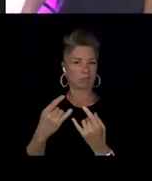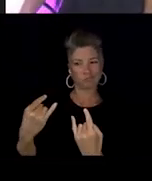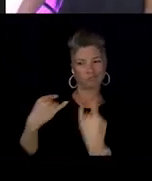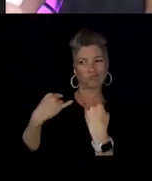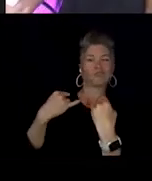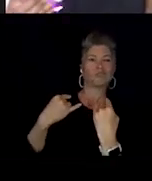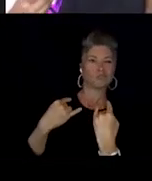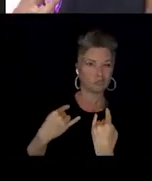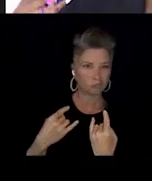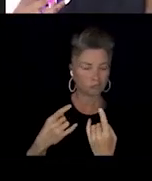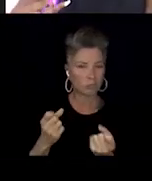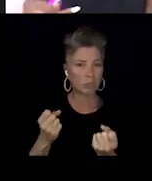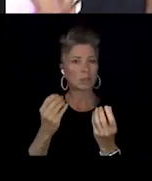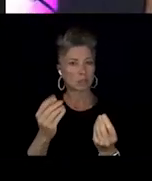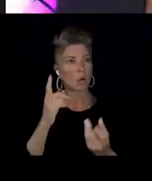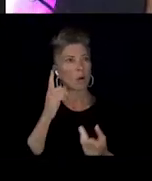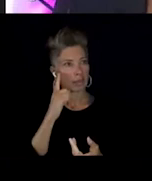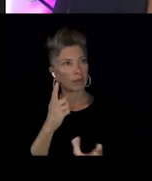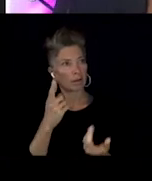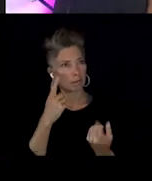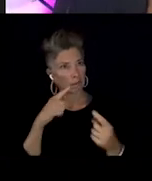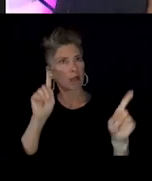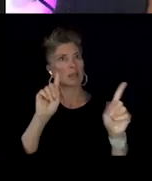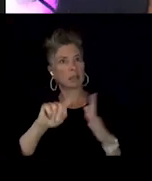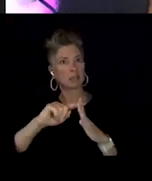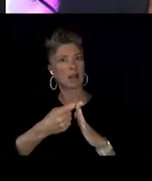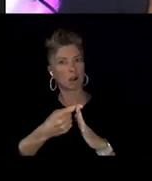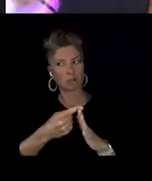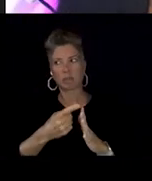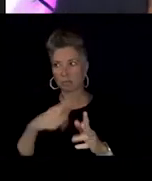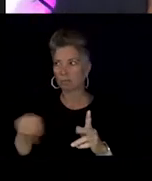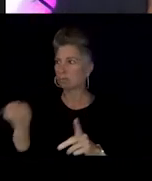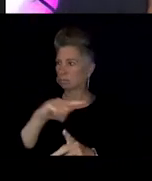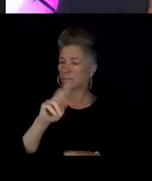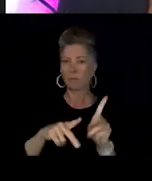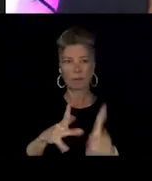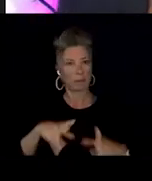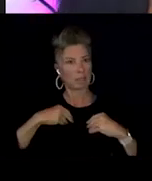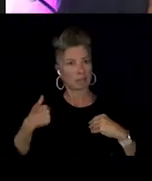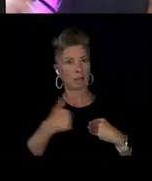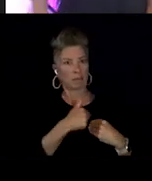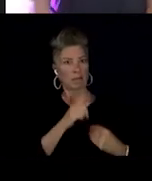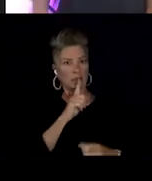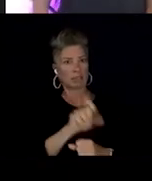before we can actually get to a point where like anything Trans can be like something that we laugh about.